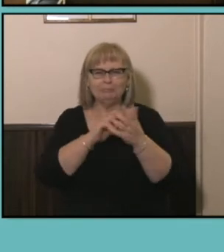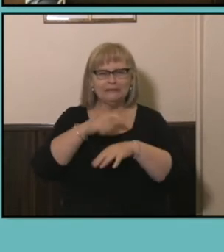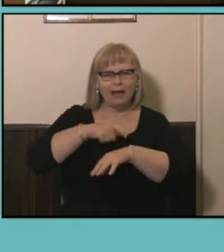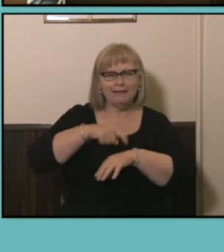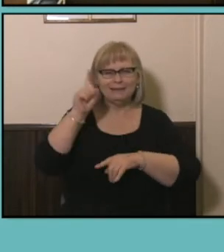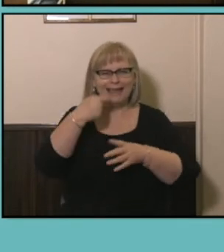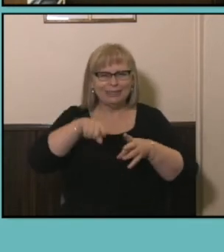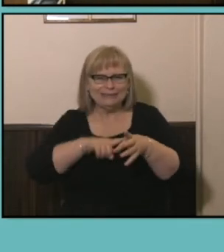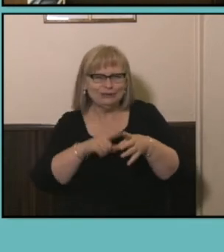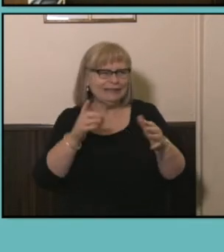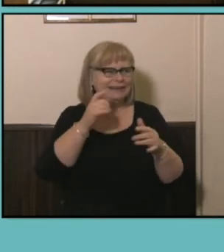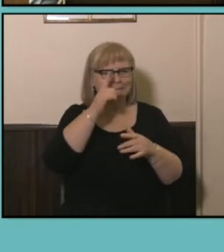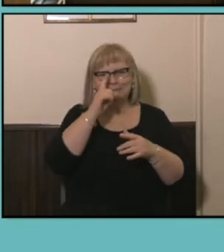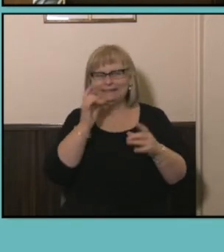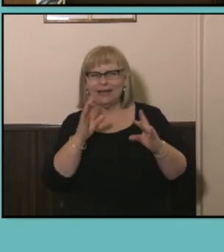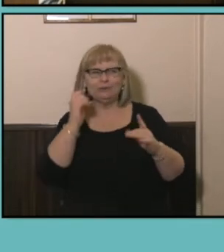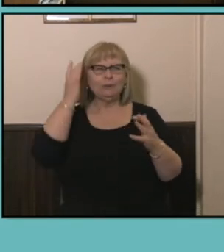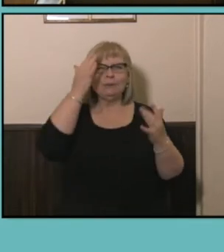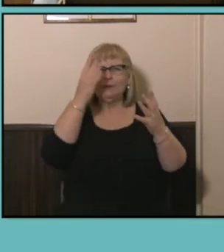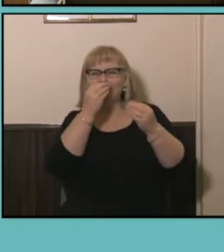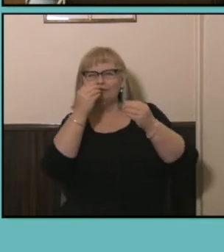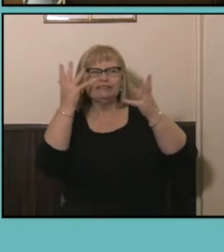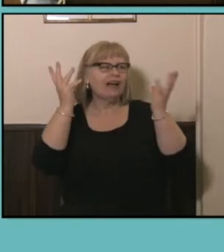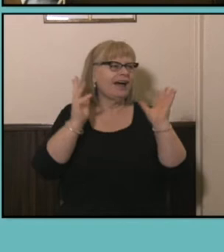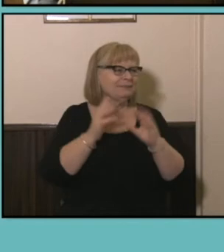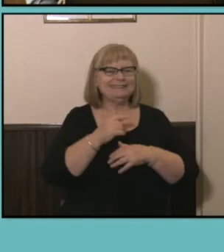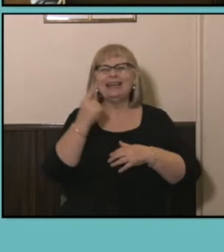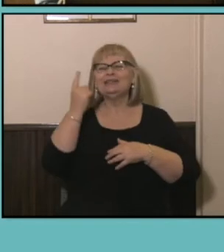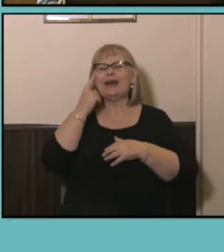So looking at this info-graphic so looking at our 'Big Bash League' of Hours